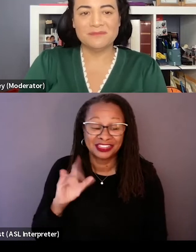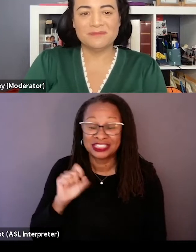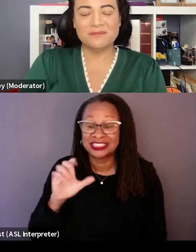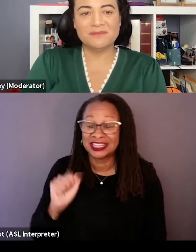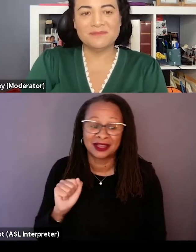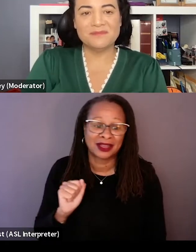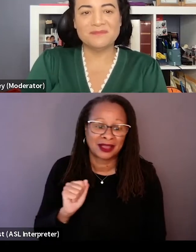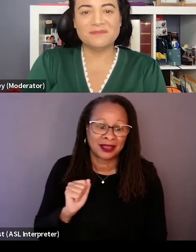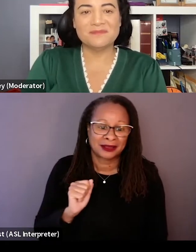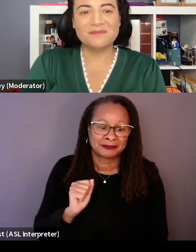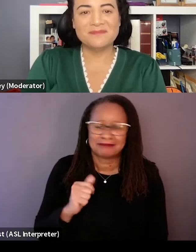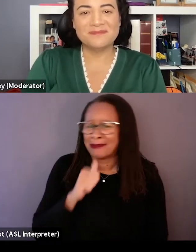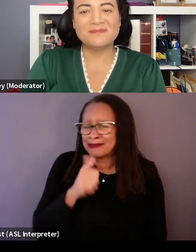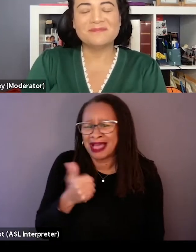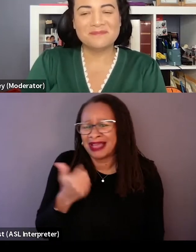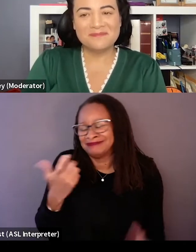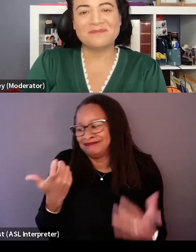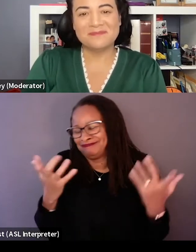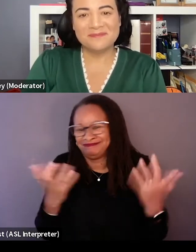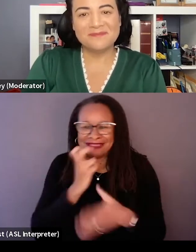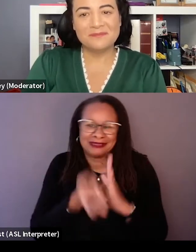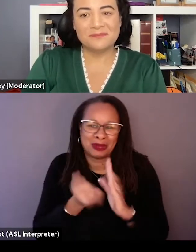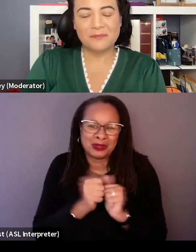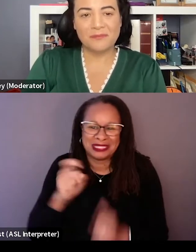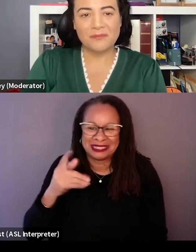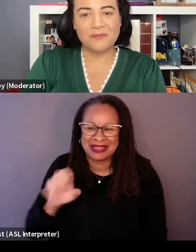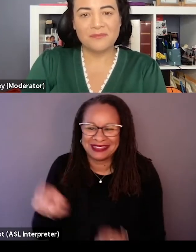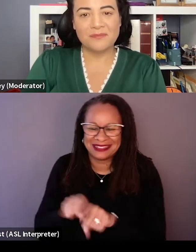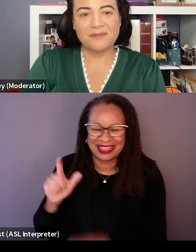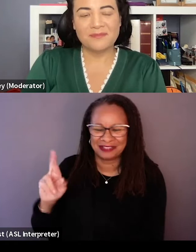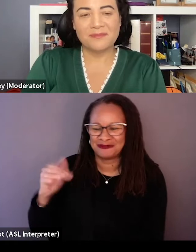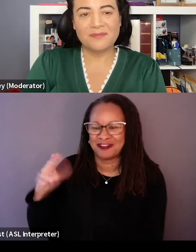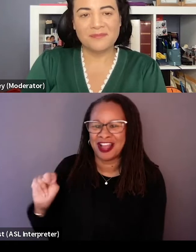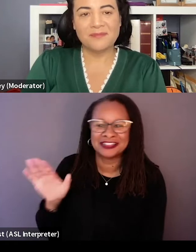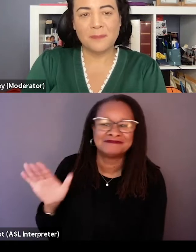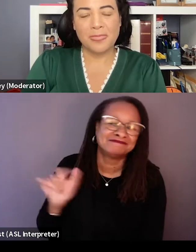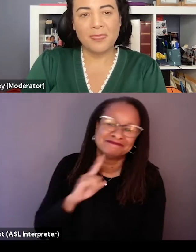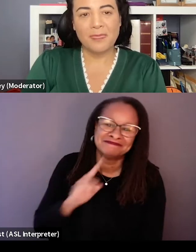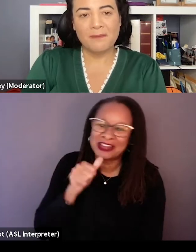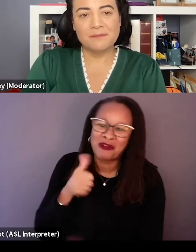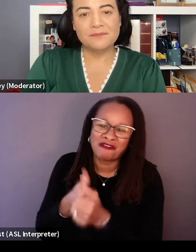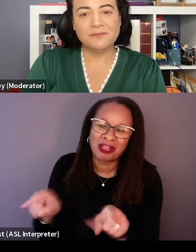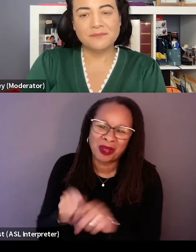I'm not as big a fan of space. It sounds silly to say, but like I'm not as much of an enthusiast as Ryan really. I don't follow it as closely,